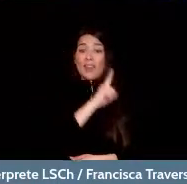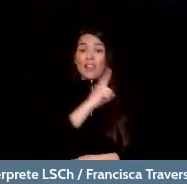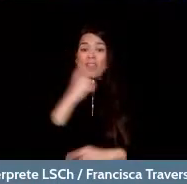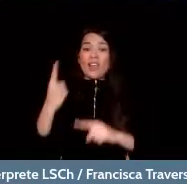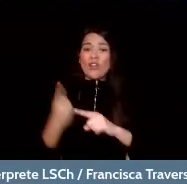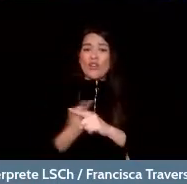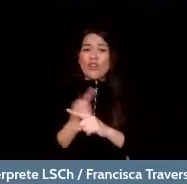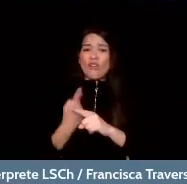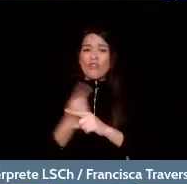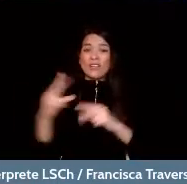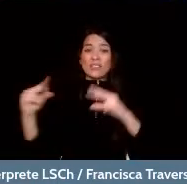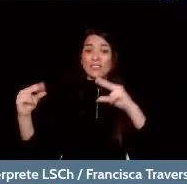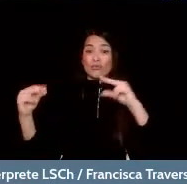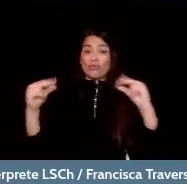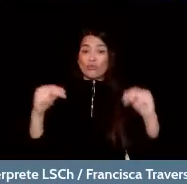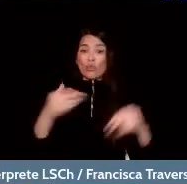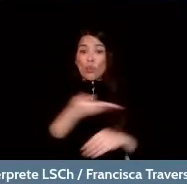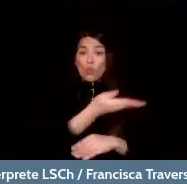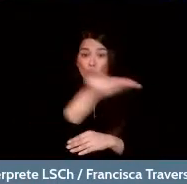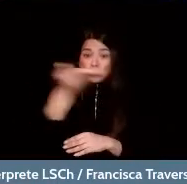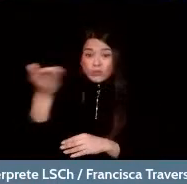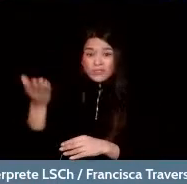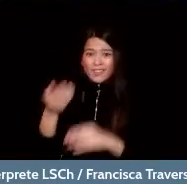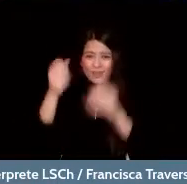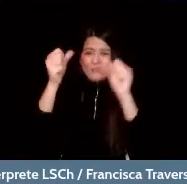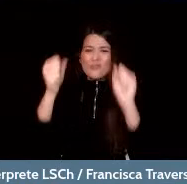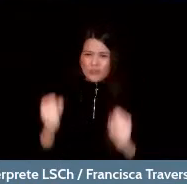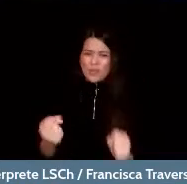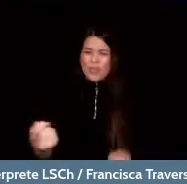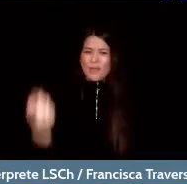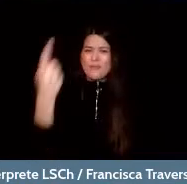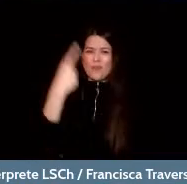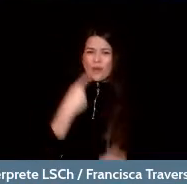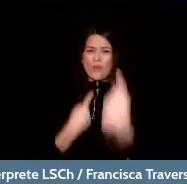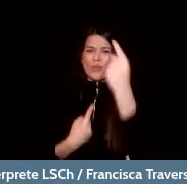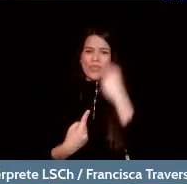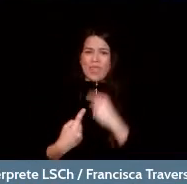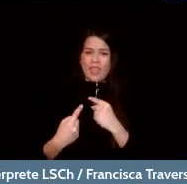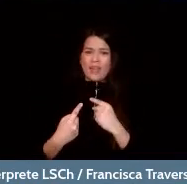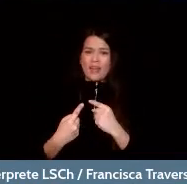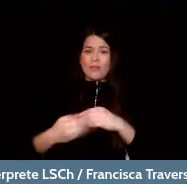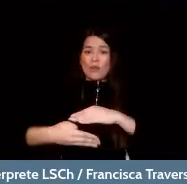you, the public, will be able to ask questions through the Facebook and YouTube chats.